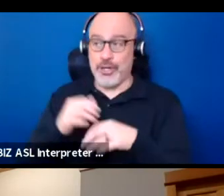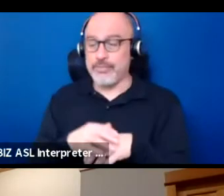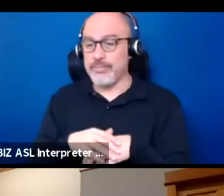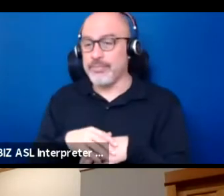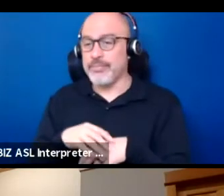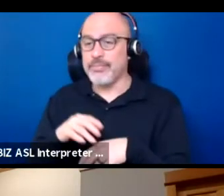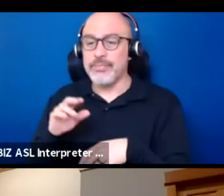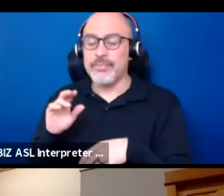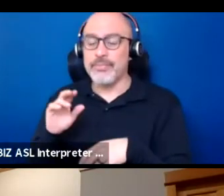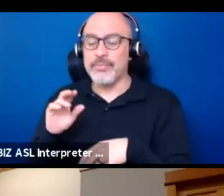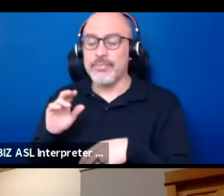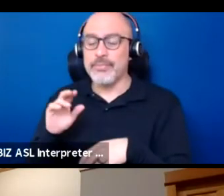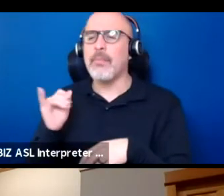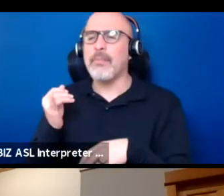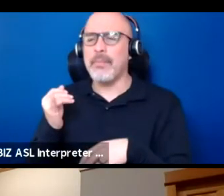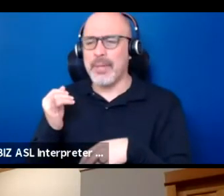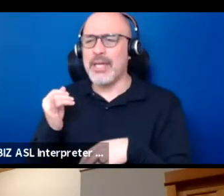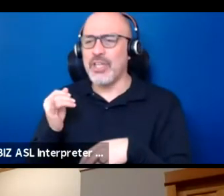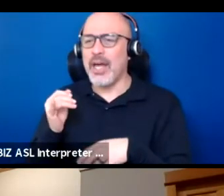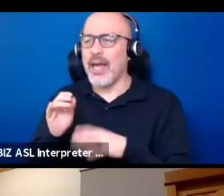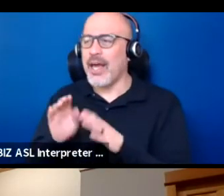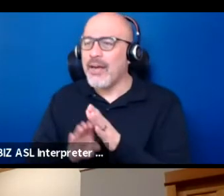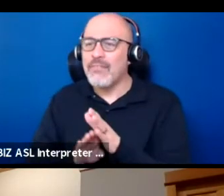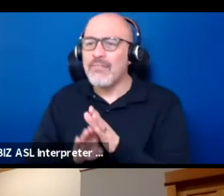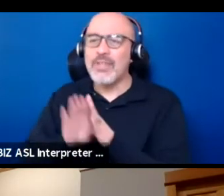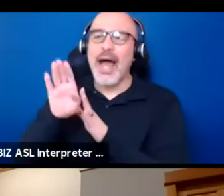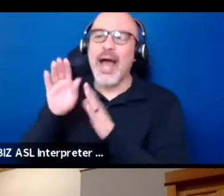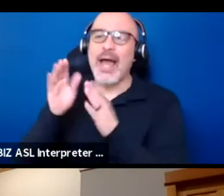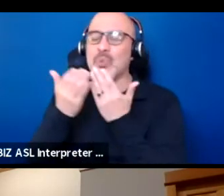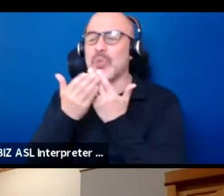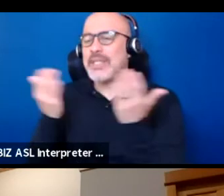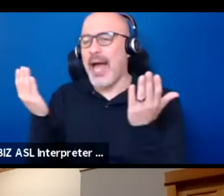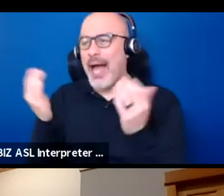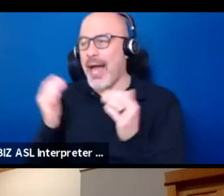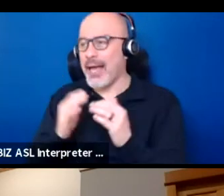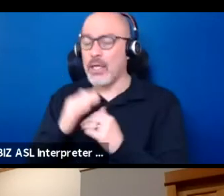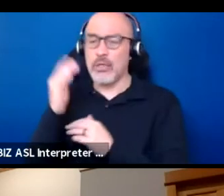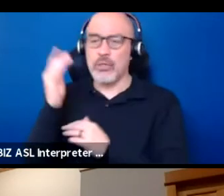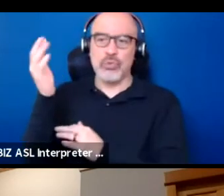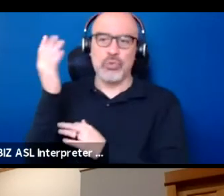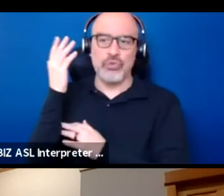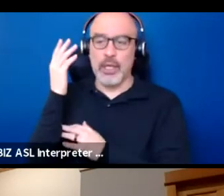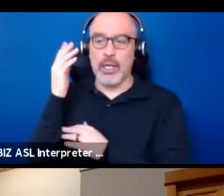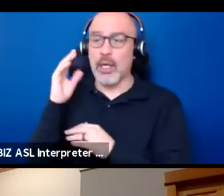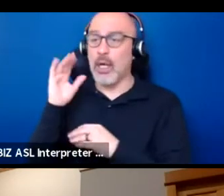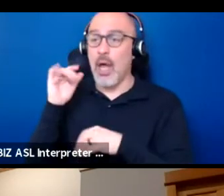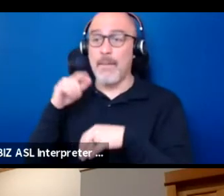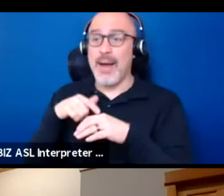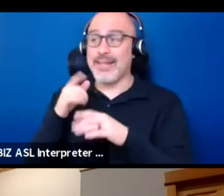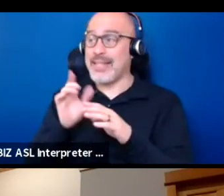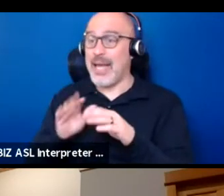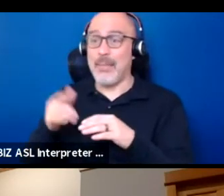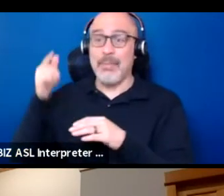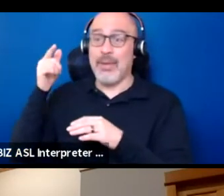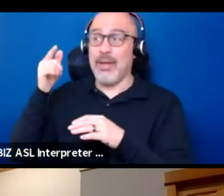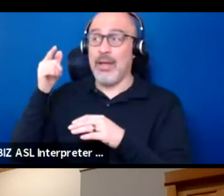PJ flying to the sky whereby coming to one biggest tree he ever saw by the time he gets to the top, there was a bigger tree. And then he goes to another